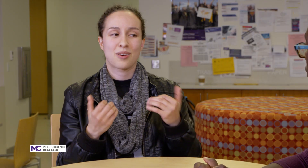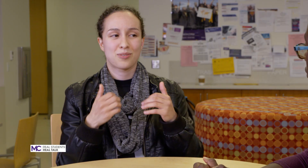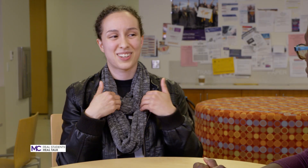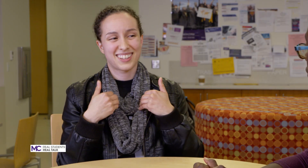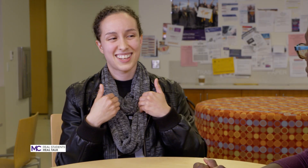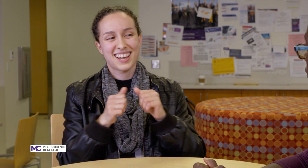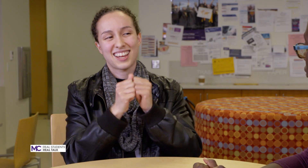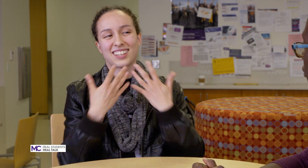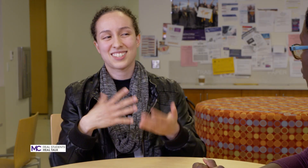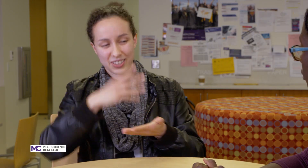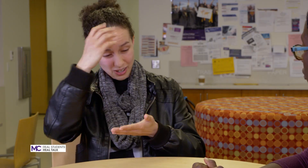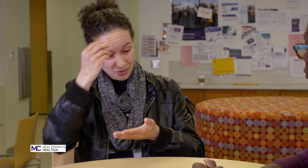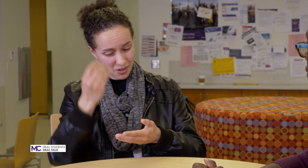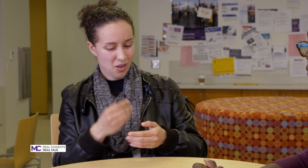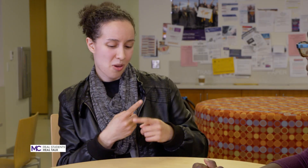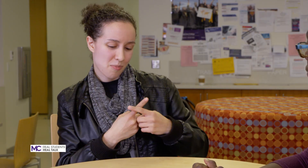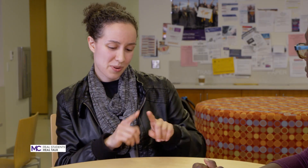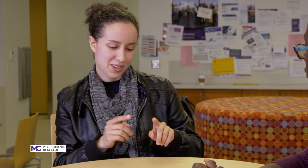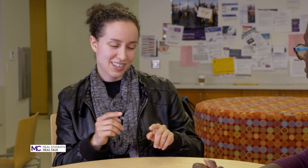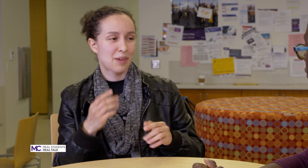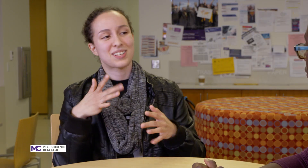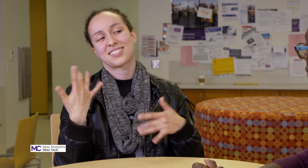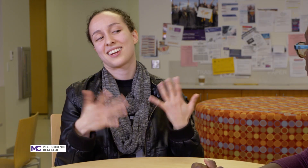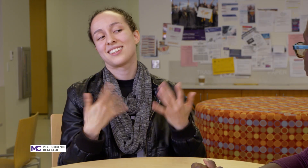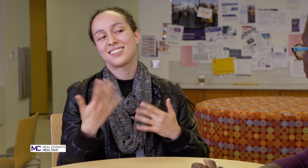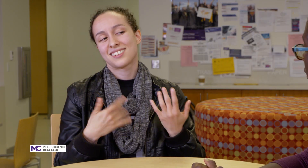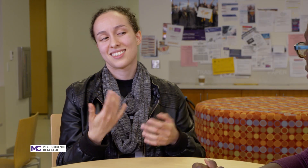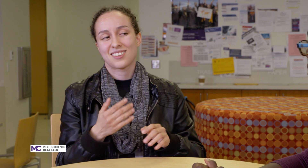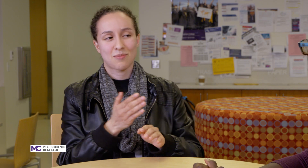a lot to learn but I'm excited I'm